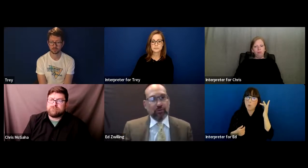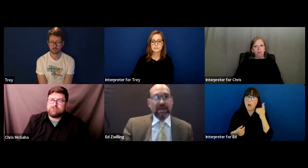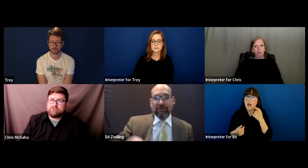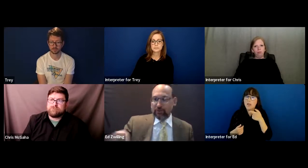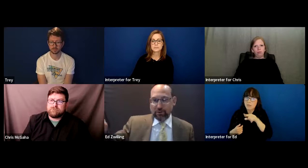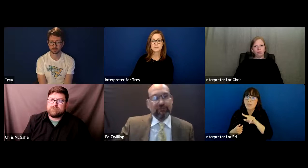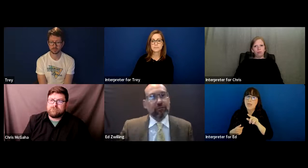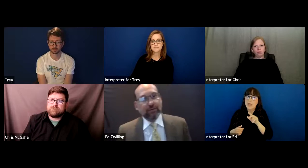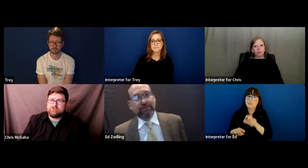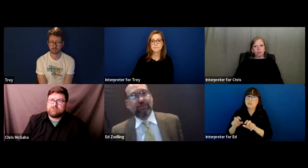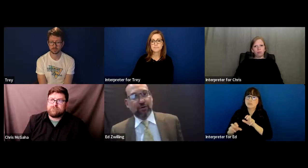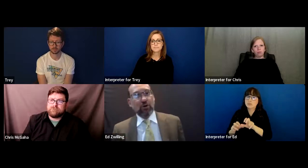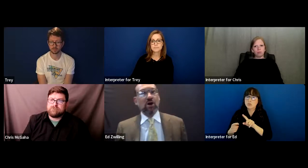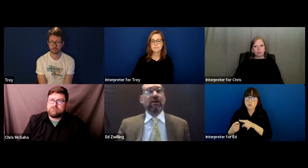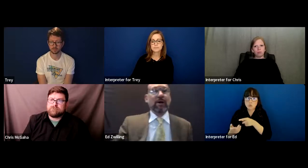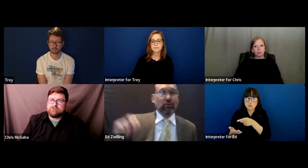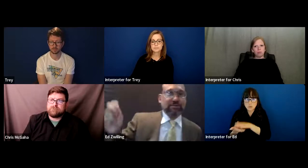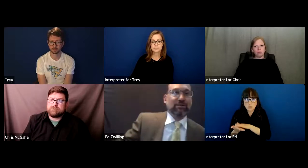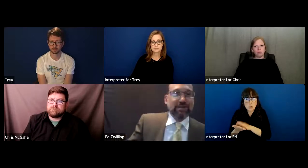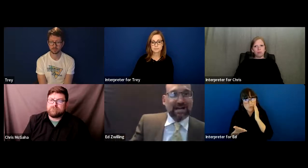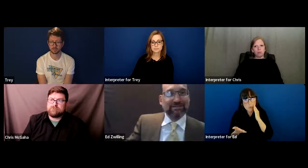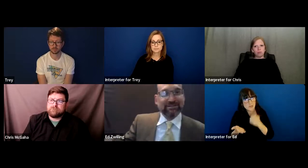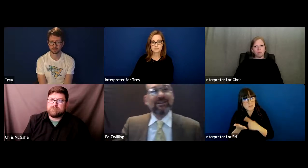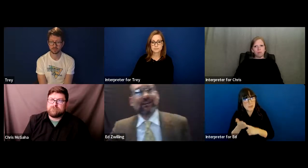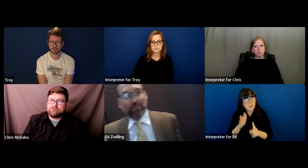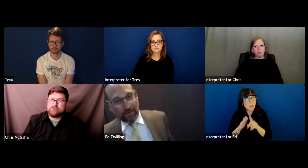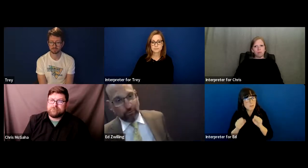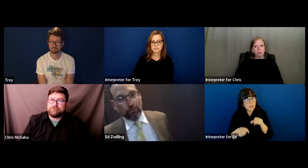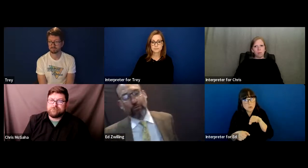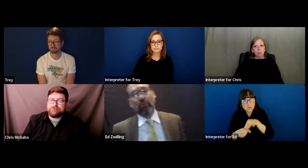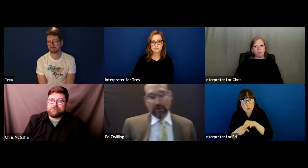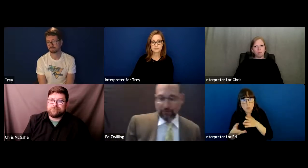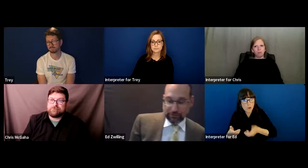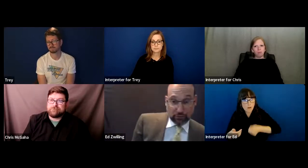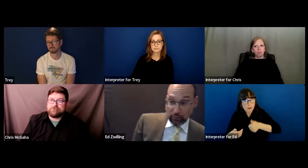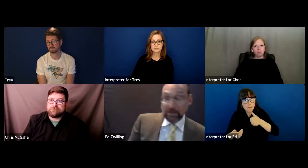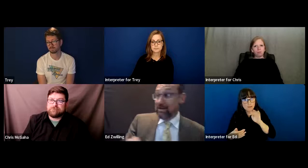and when they have the referendums to vote on to provide more taxes to provide for the